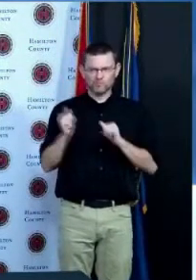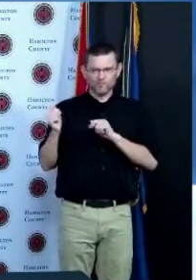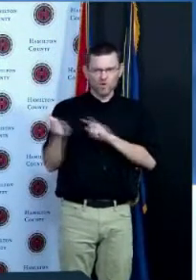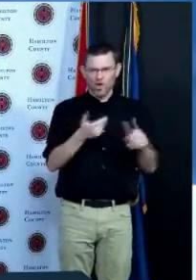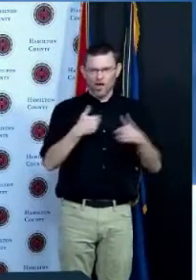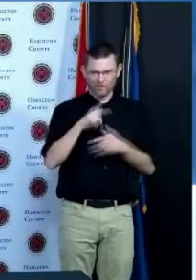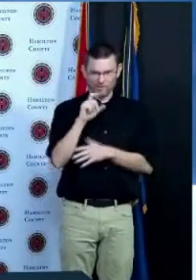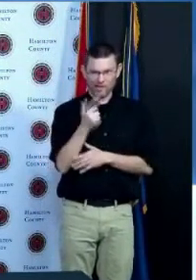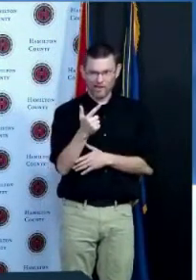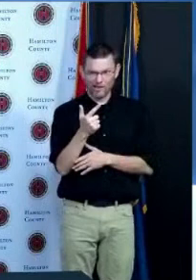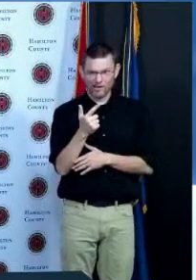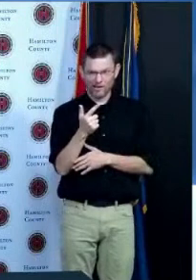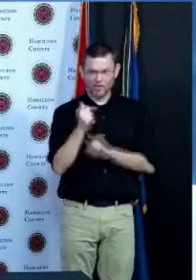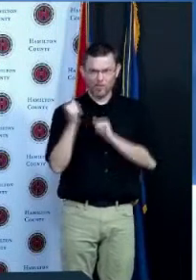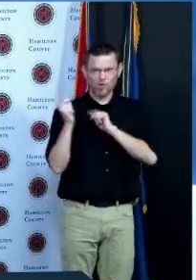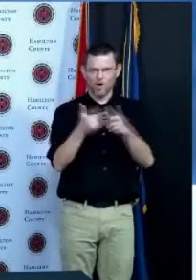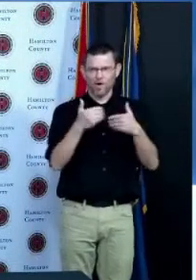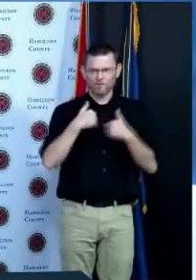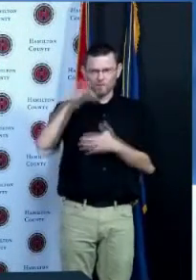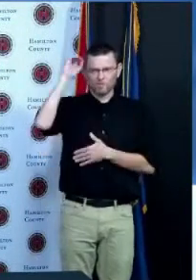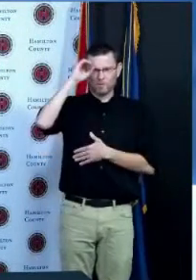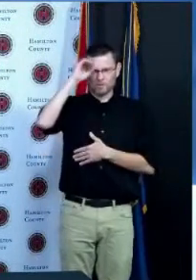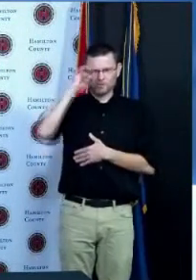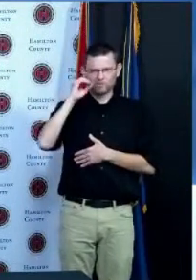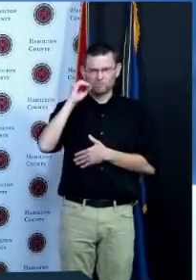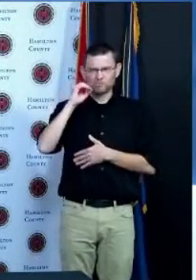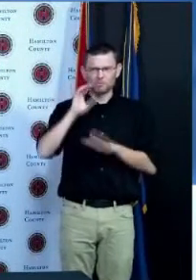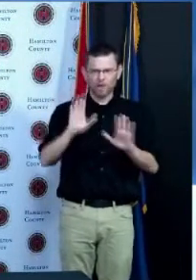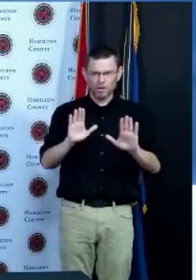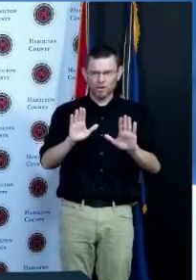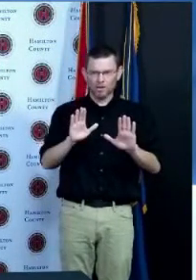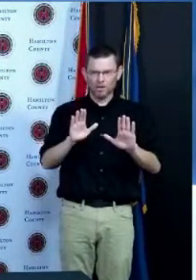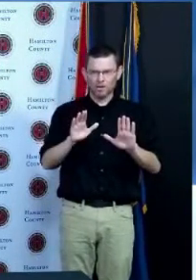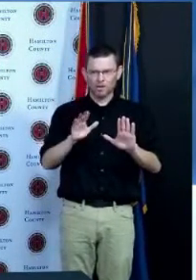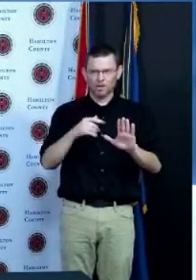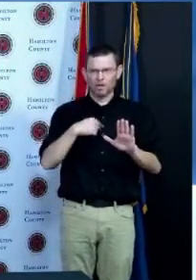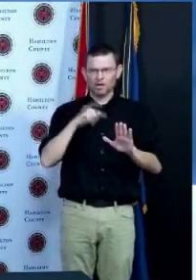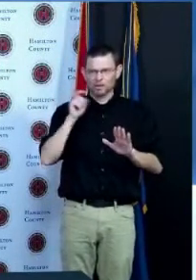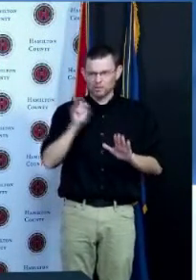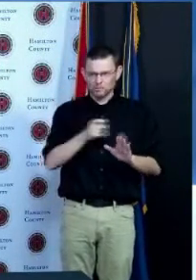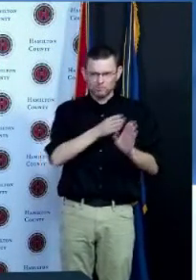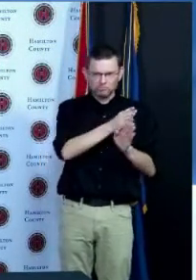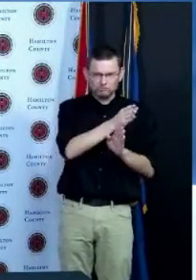with medical experts I had on some medical experts who said this thing would go away and it didn't